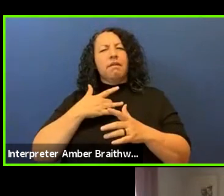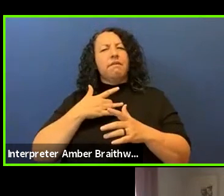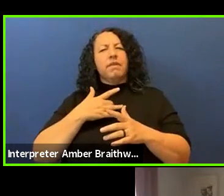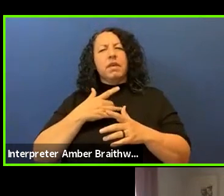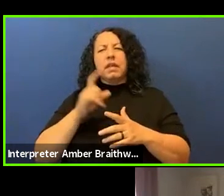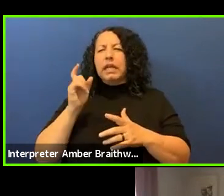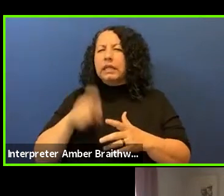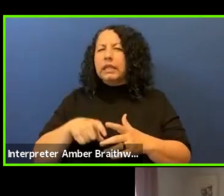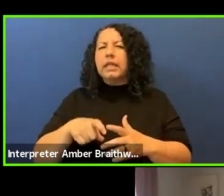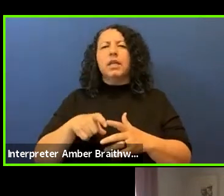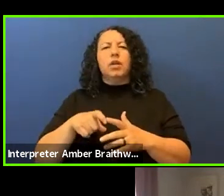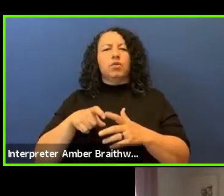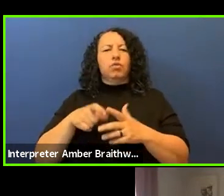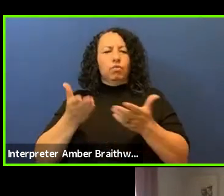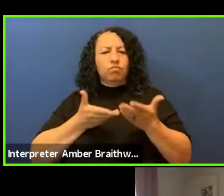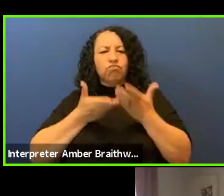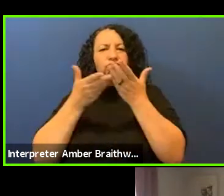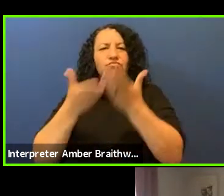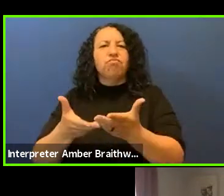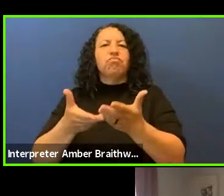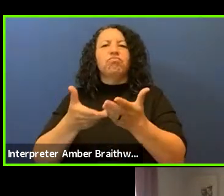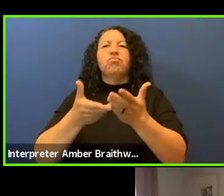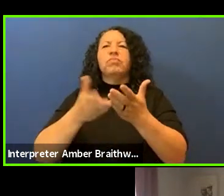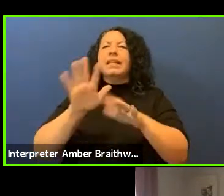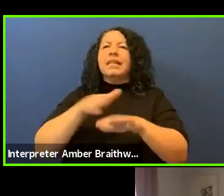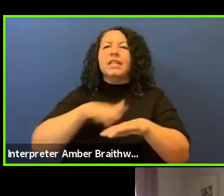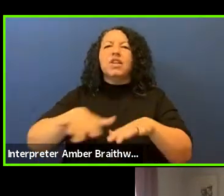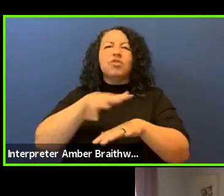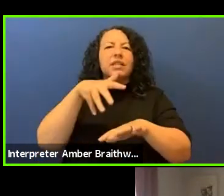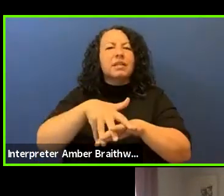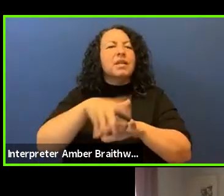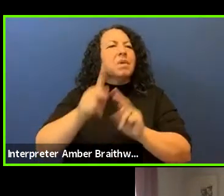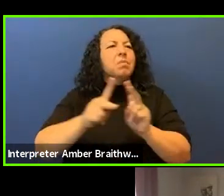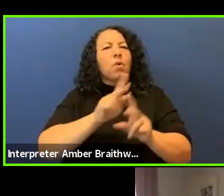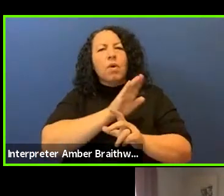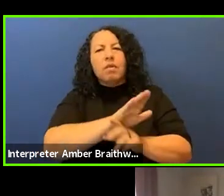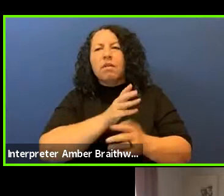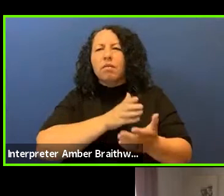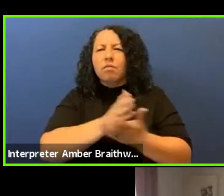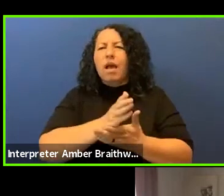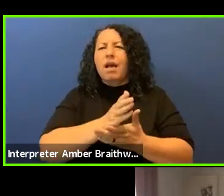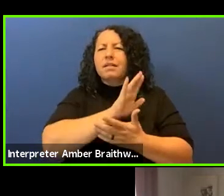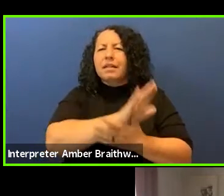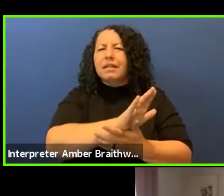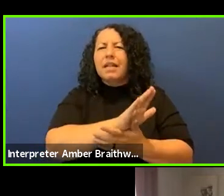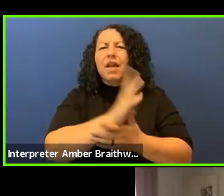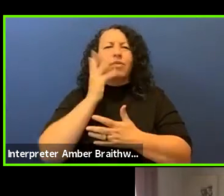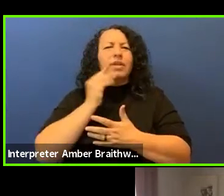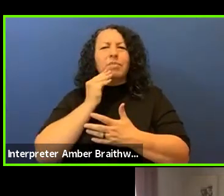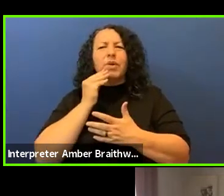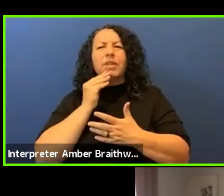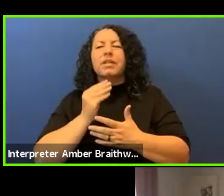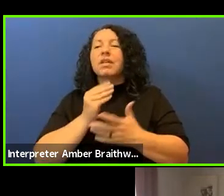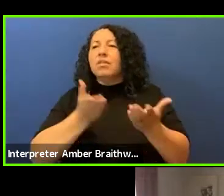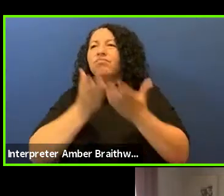into places and institutions that have not always been open to our voices. My work is an example of this.